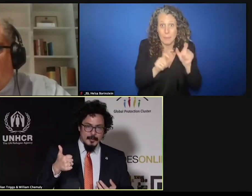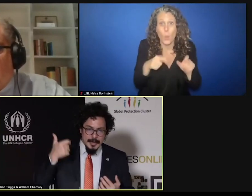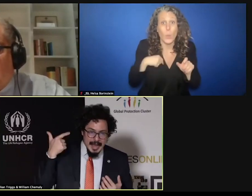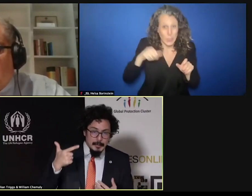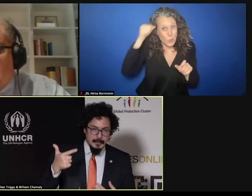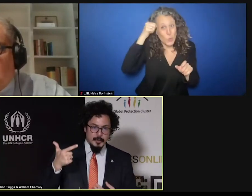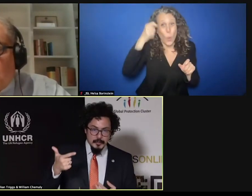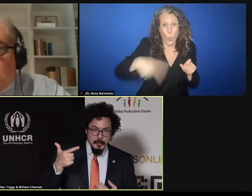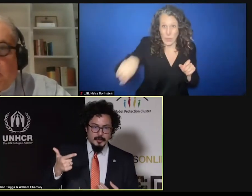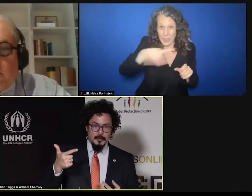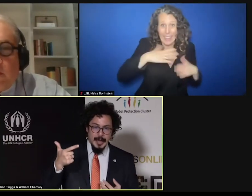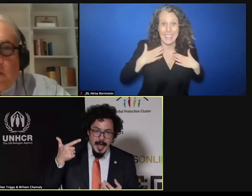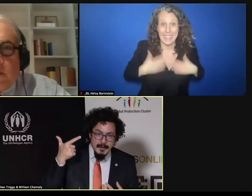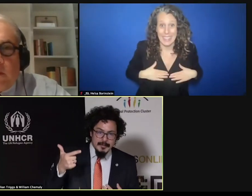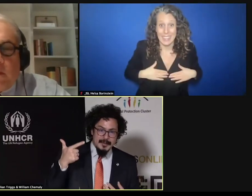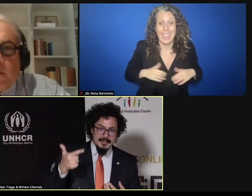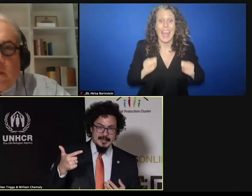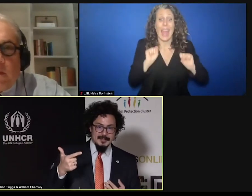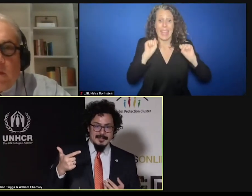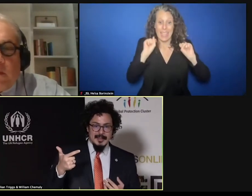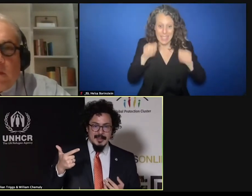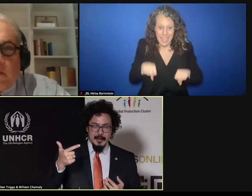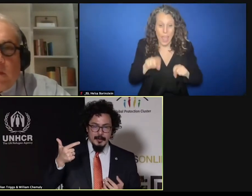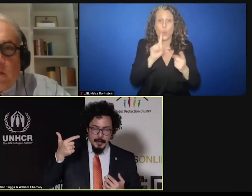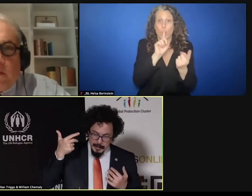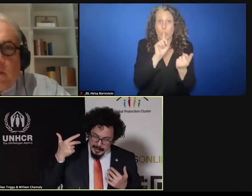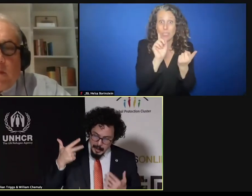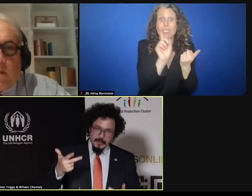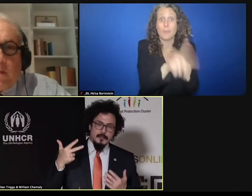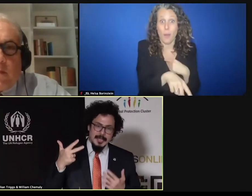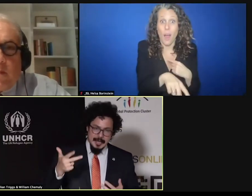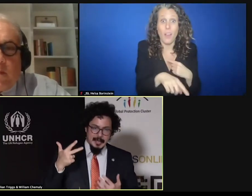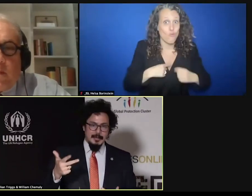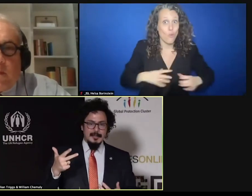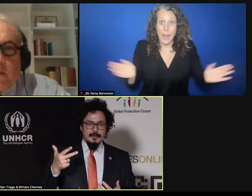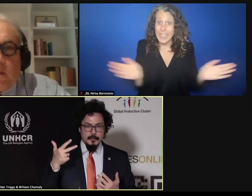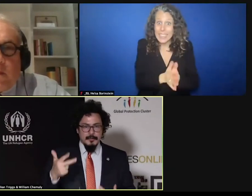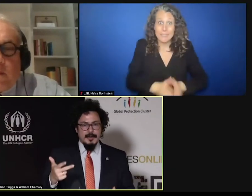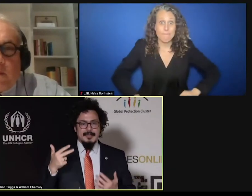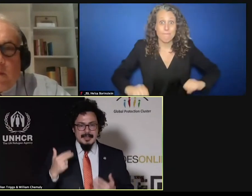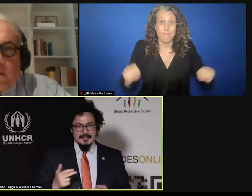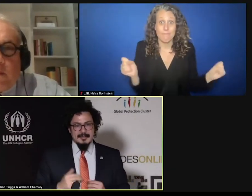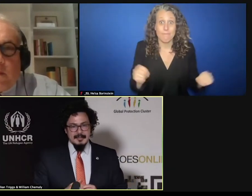were able to respond to, have the readiness, we would not be able to provide the assistance